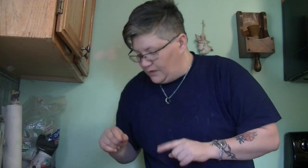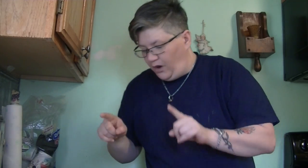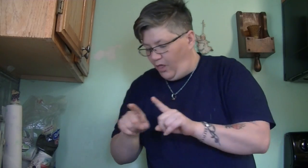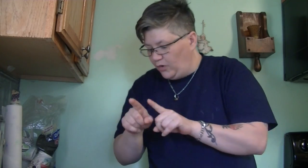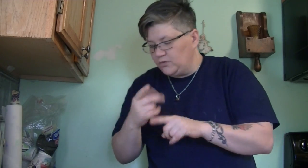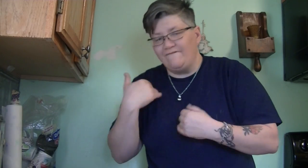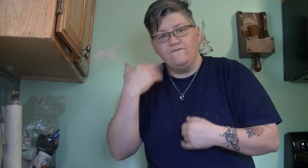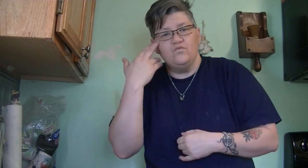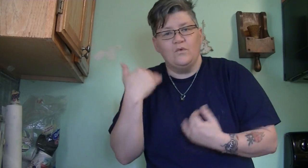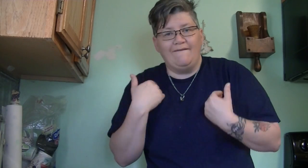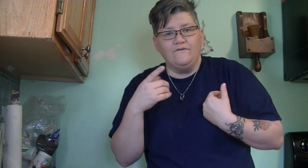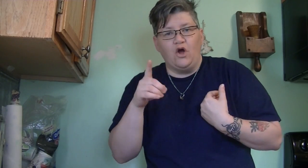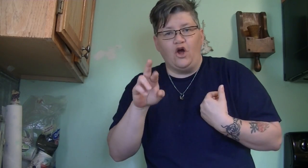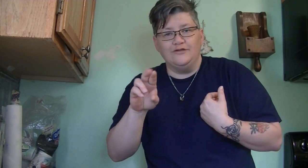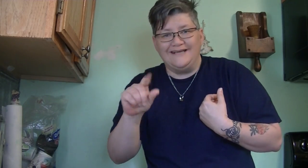Also, if you have RDA